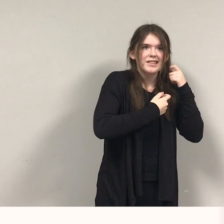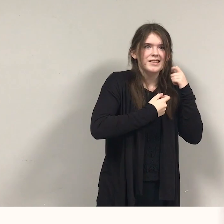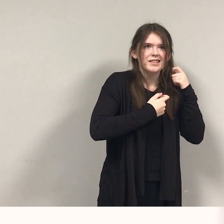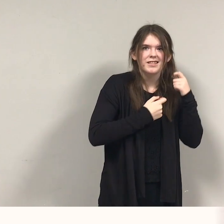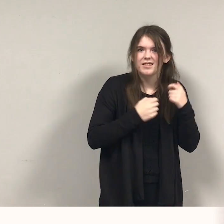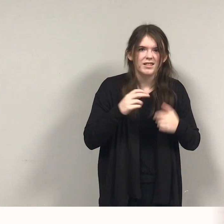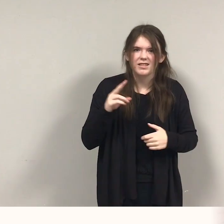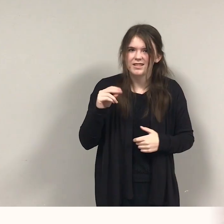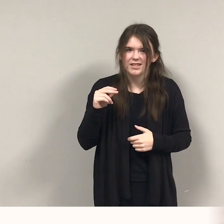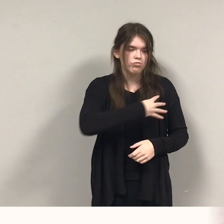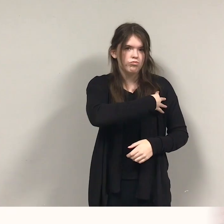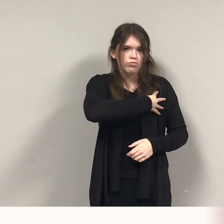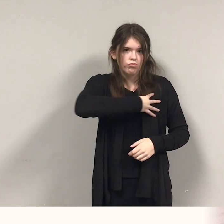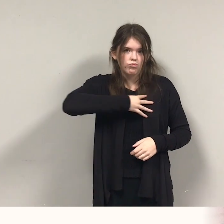Bandoleer?